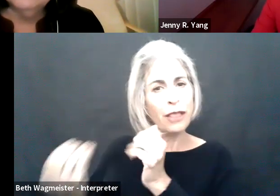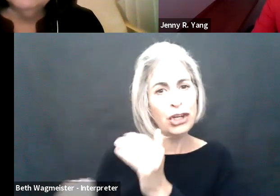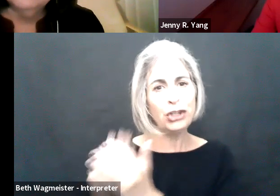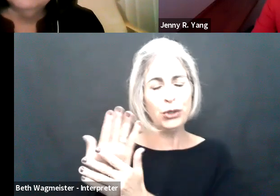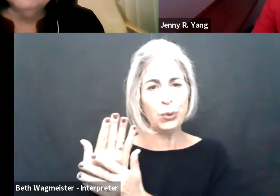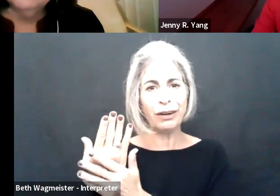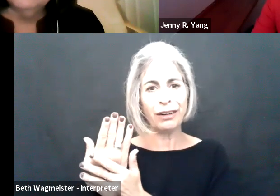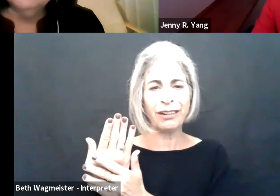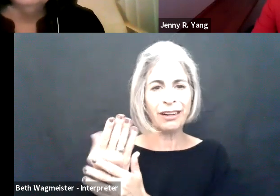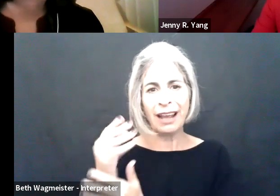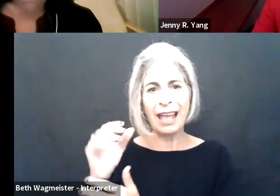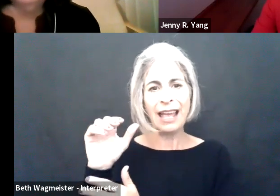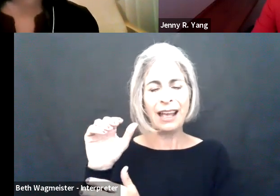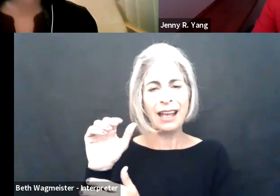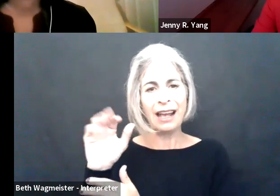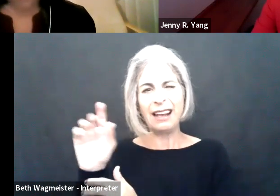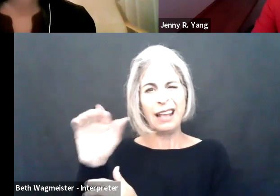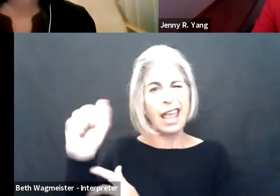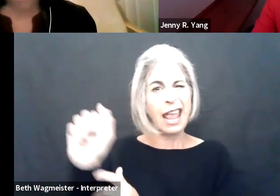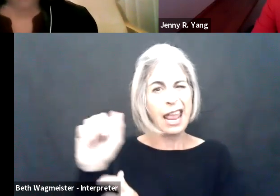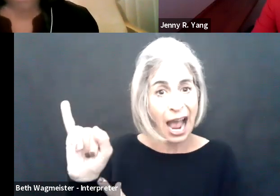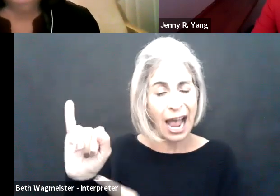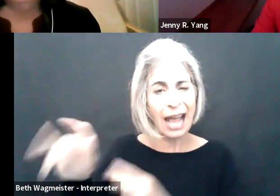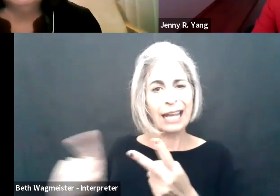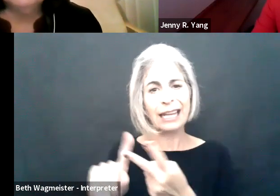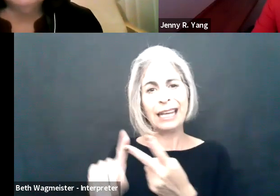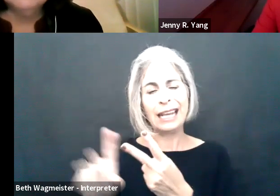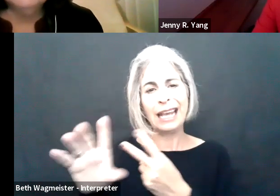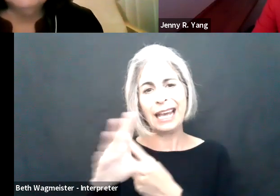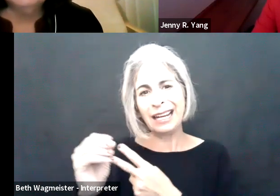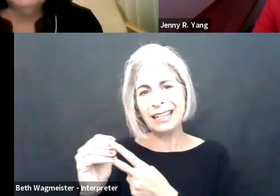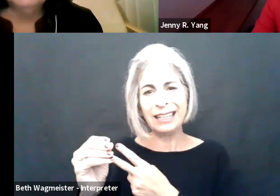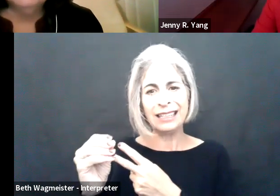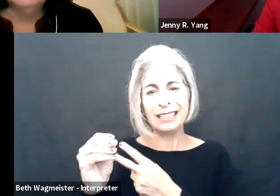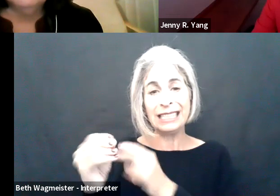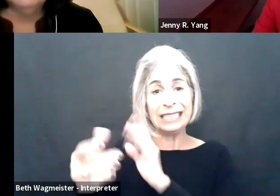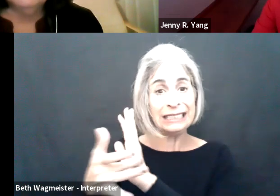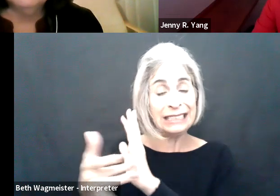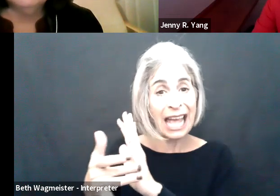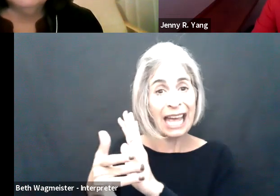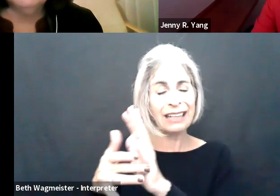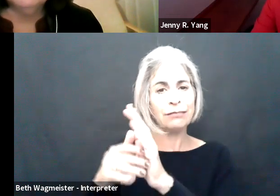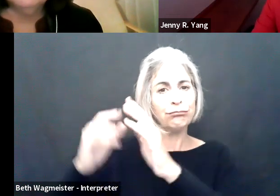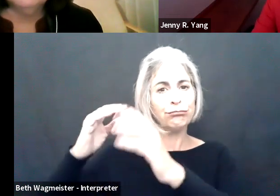And this is particularly true with some